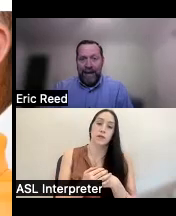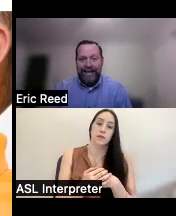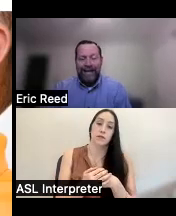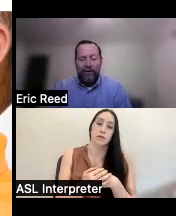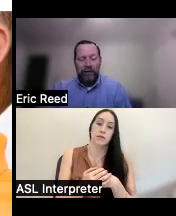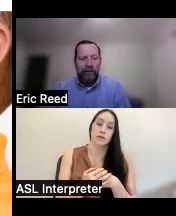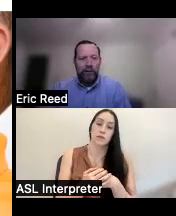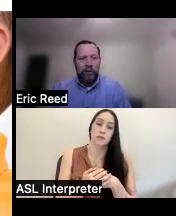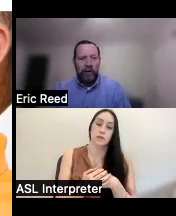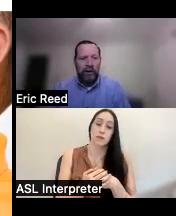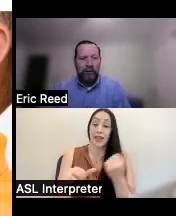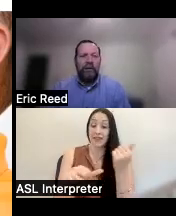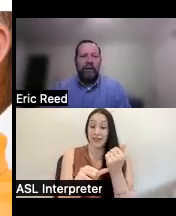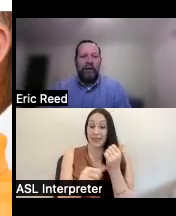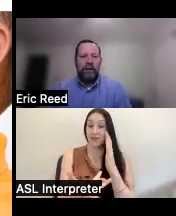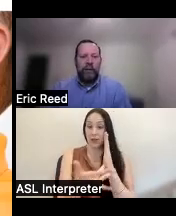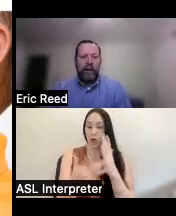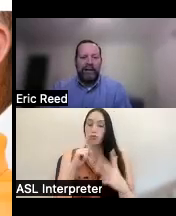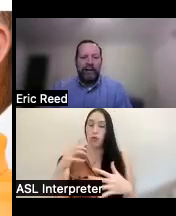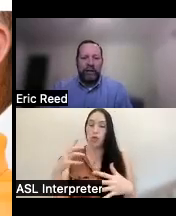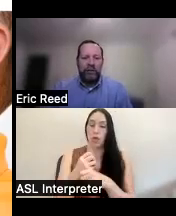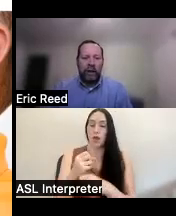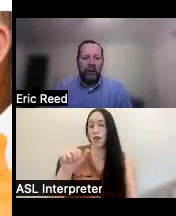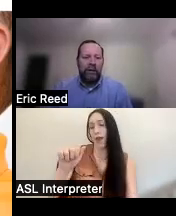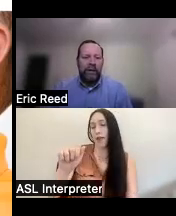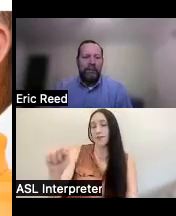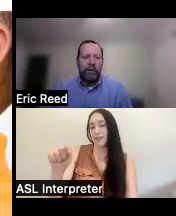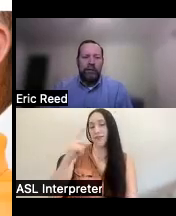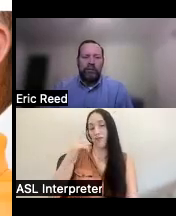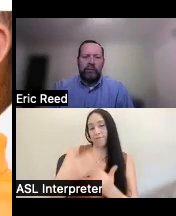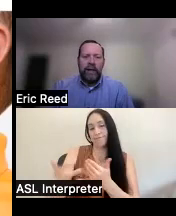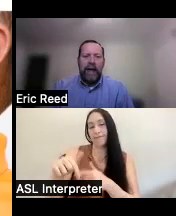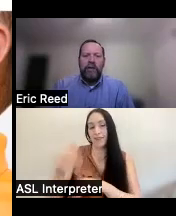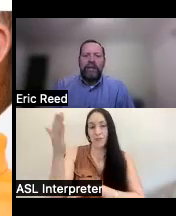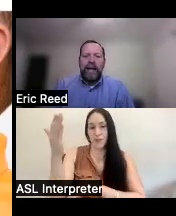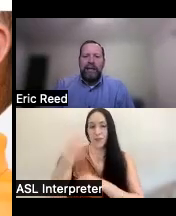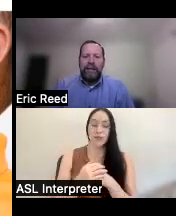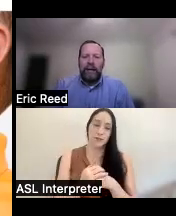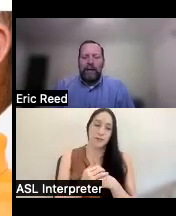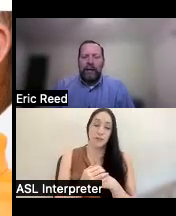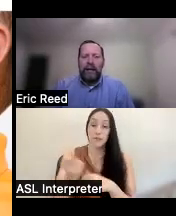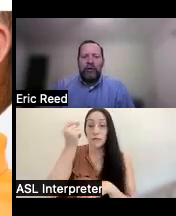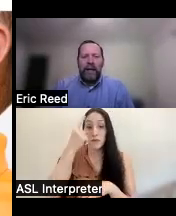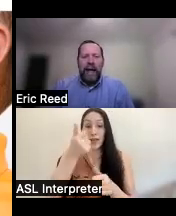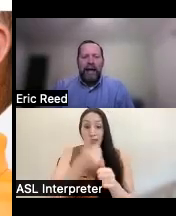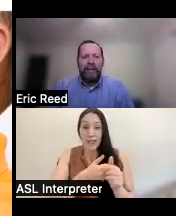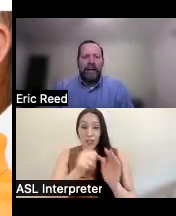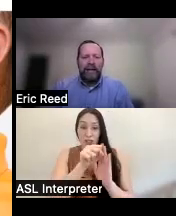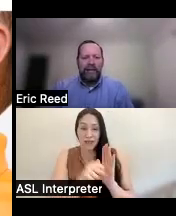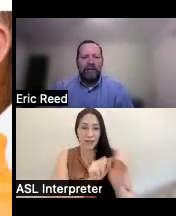a t for the majority of this presentation as well so every state um in the country has an assistive